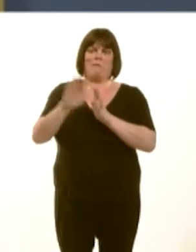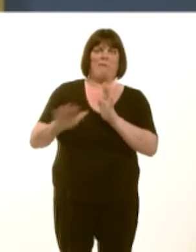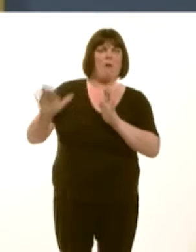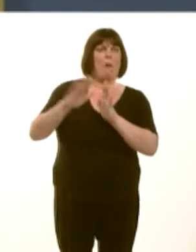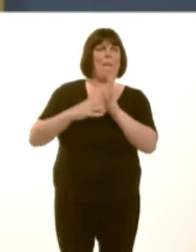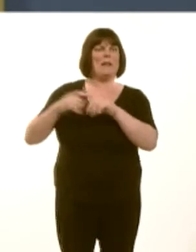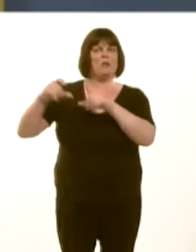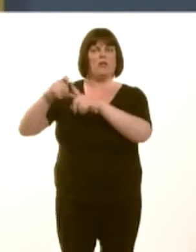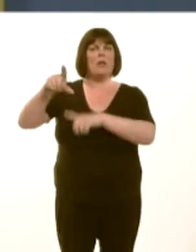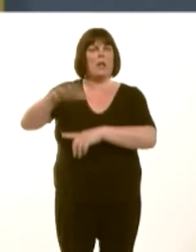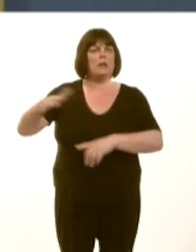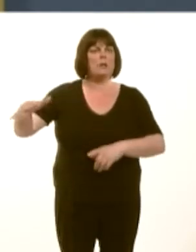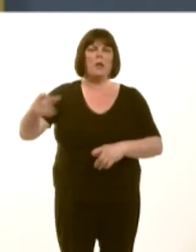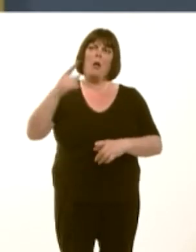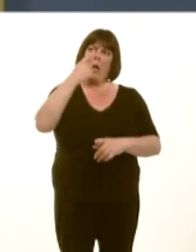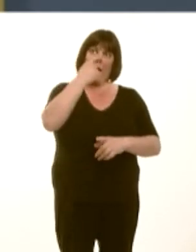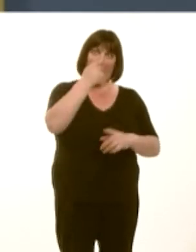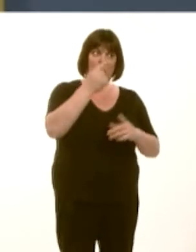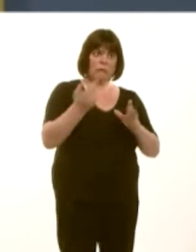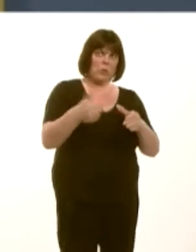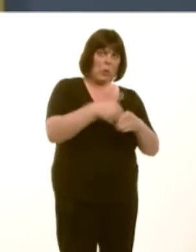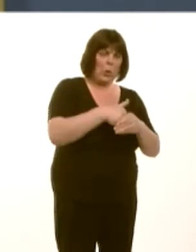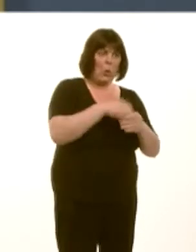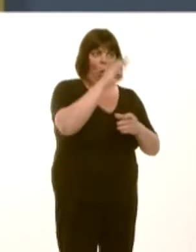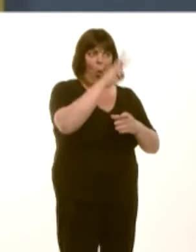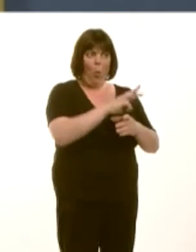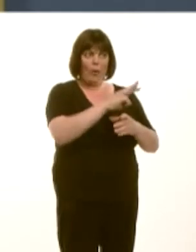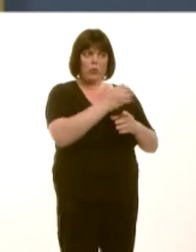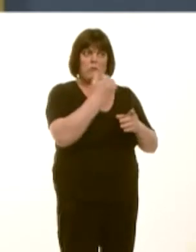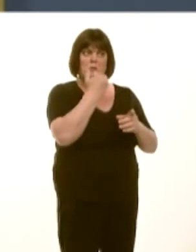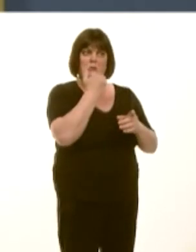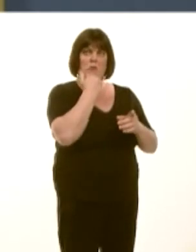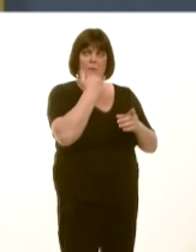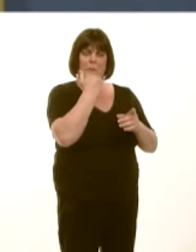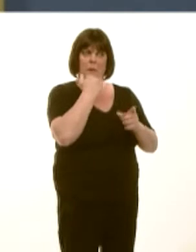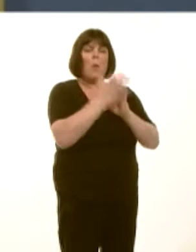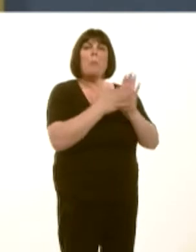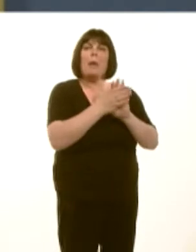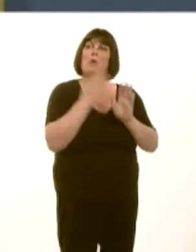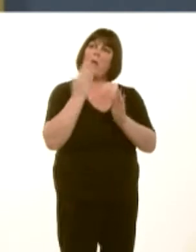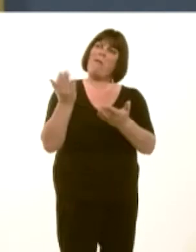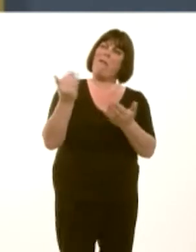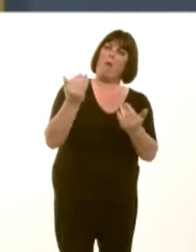a specific Welsh quota as part of the UK quota, so that Wales can play its part in providing